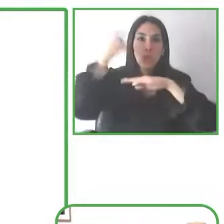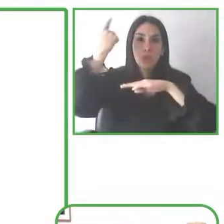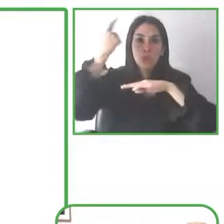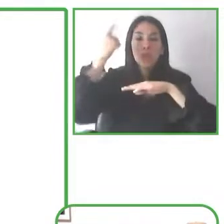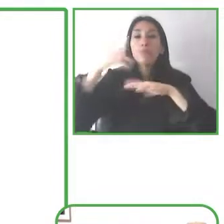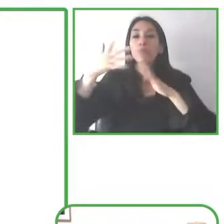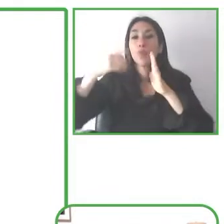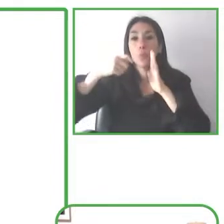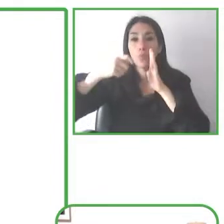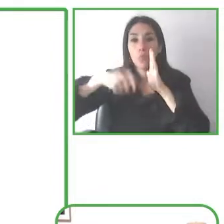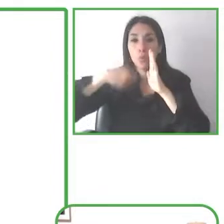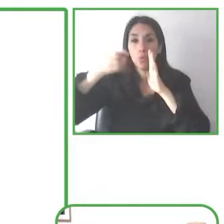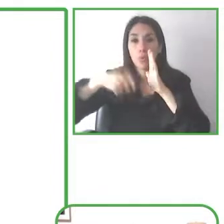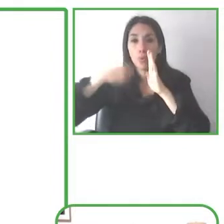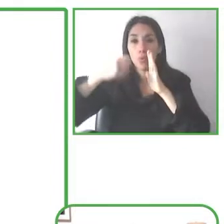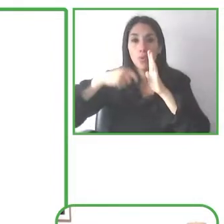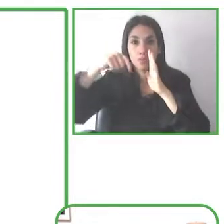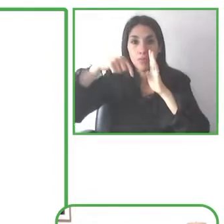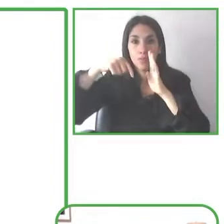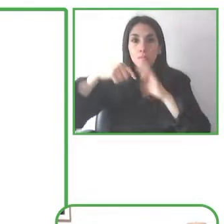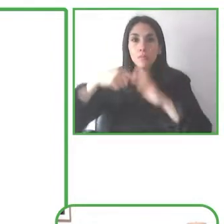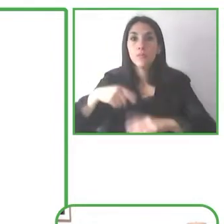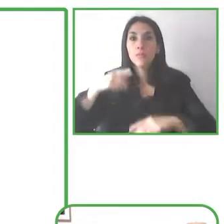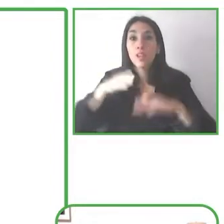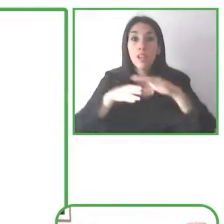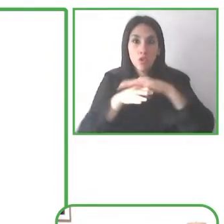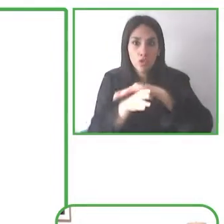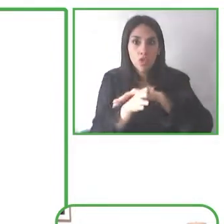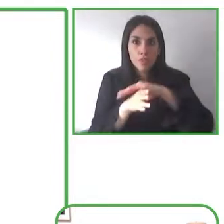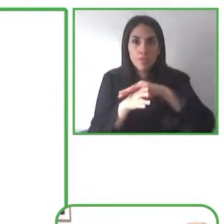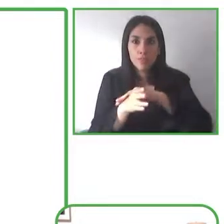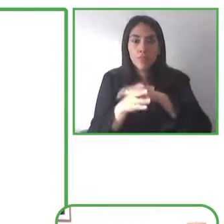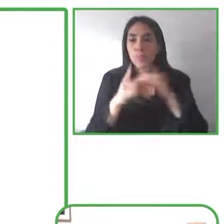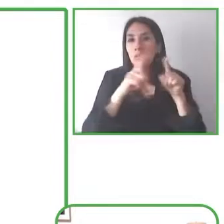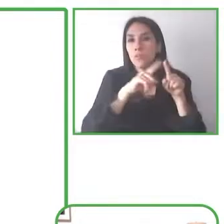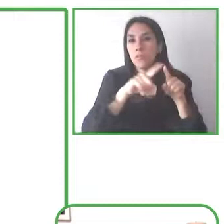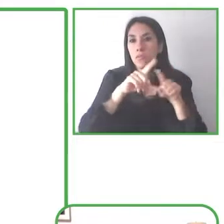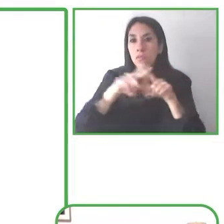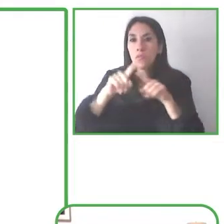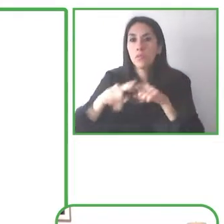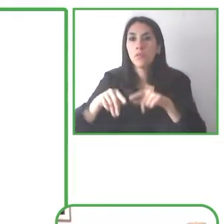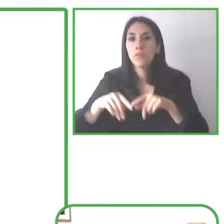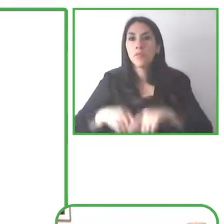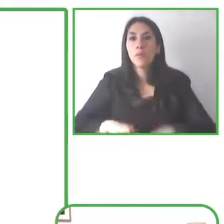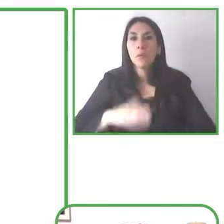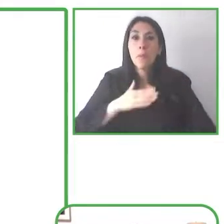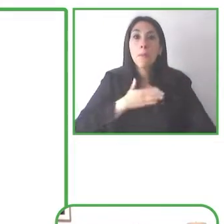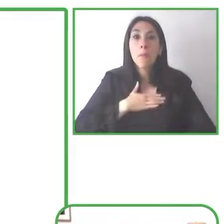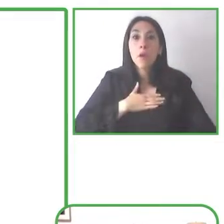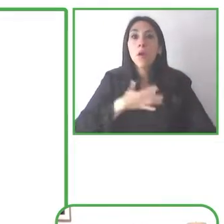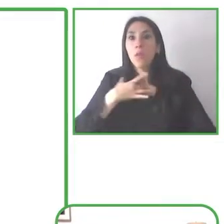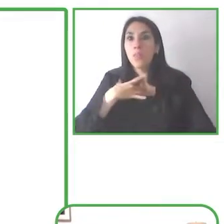I’ve loved my work at Google and one of the reasons why I am so tied to this work